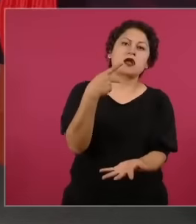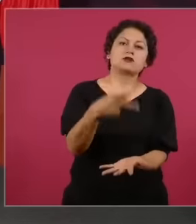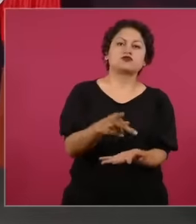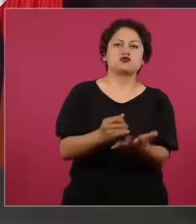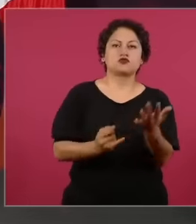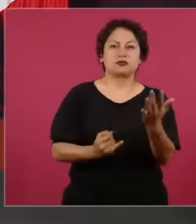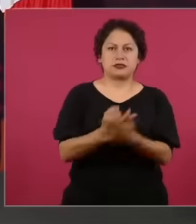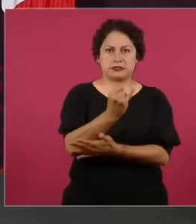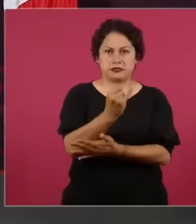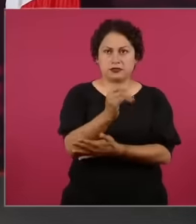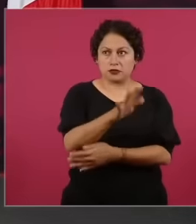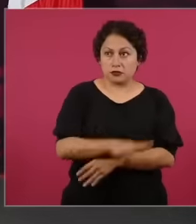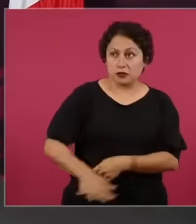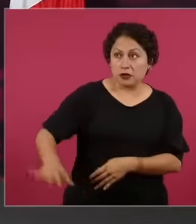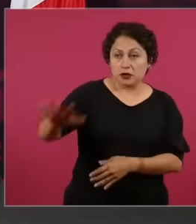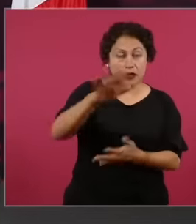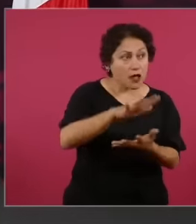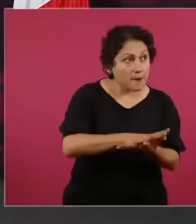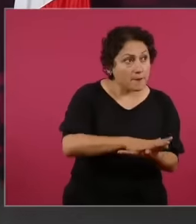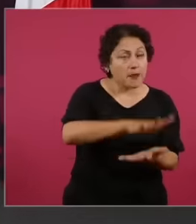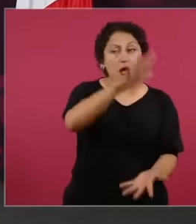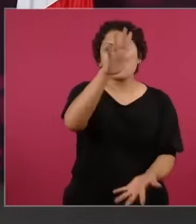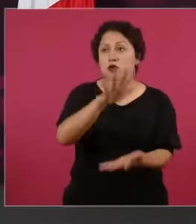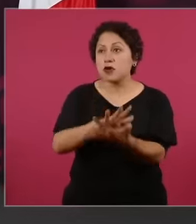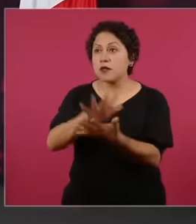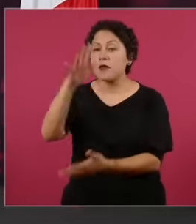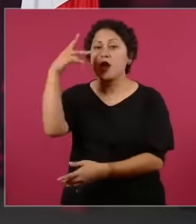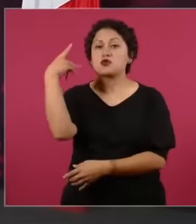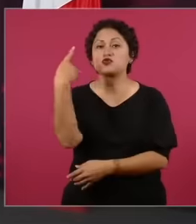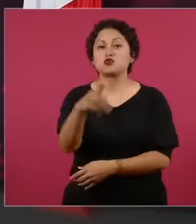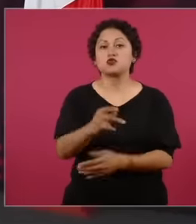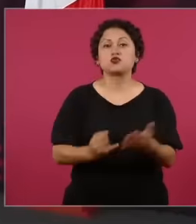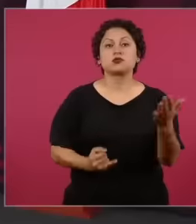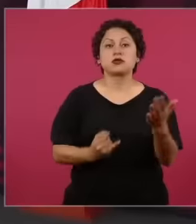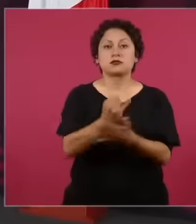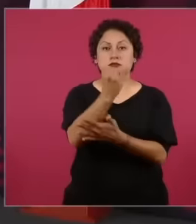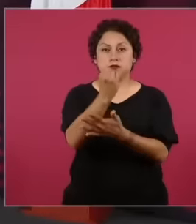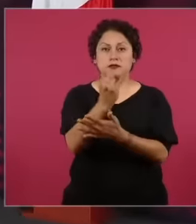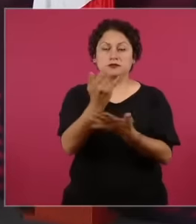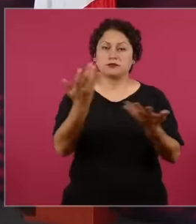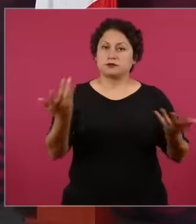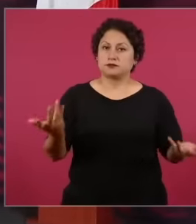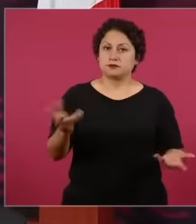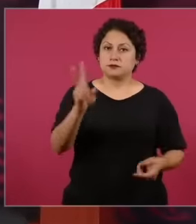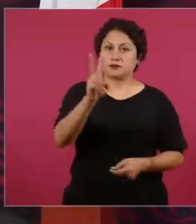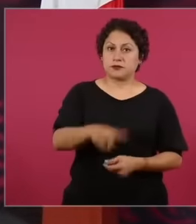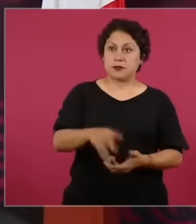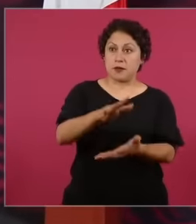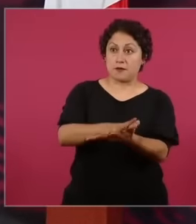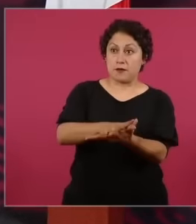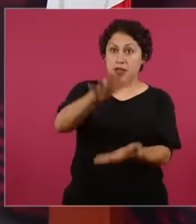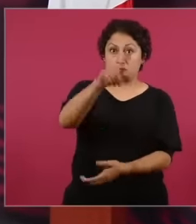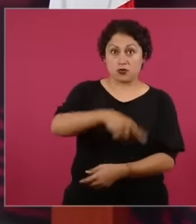people of Mexico want the transformation to continue